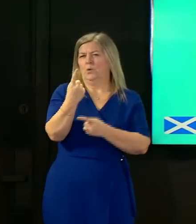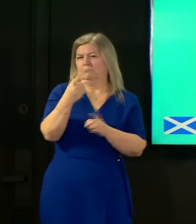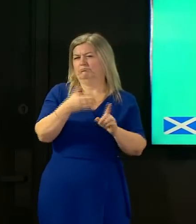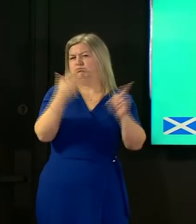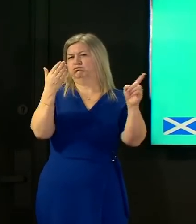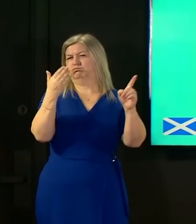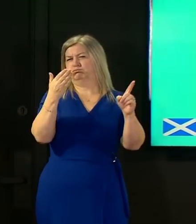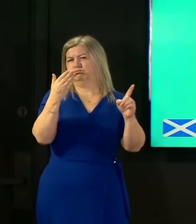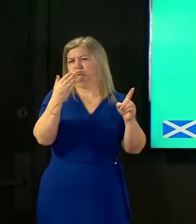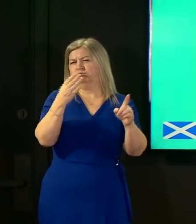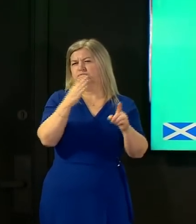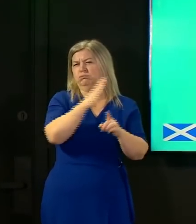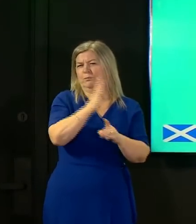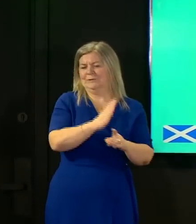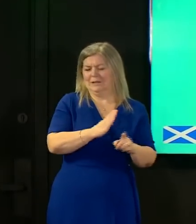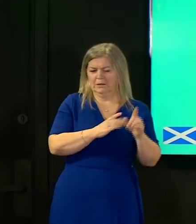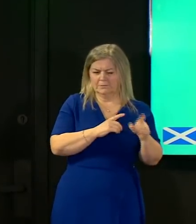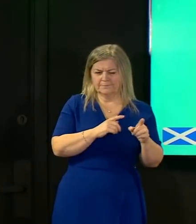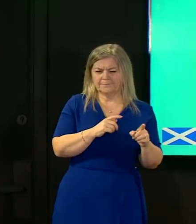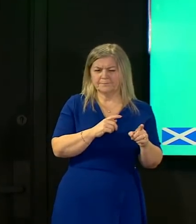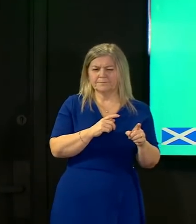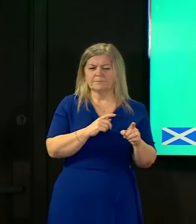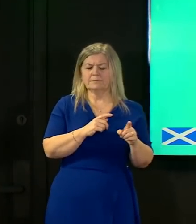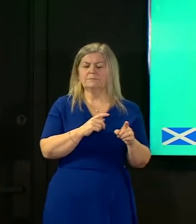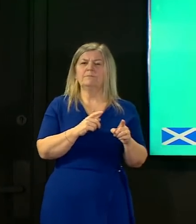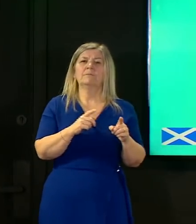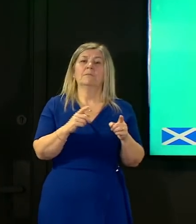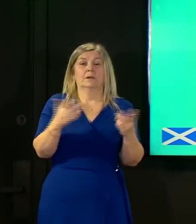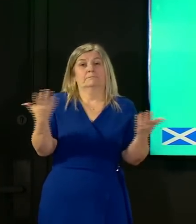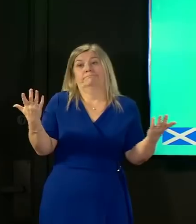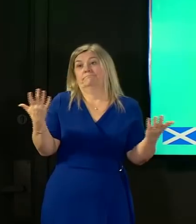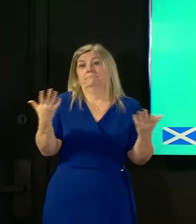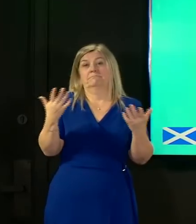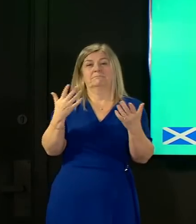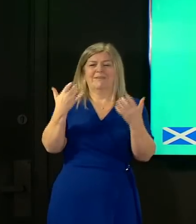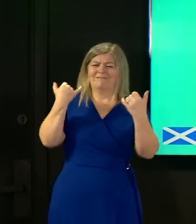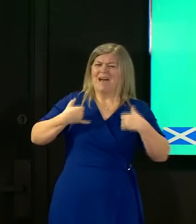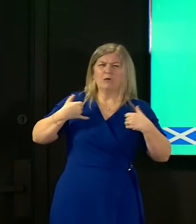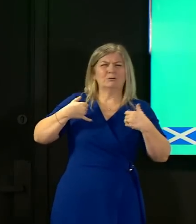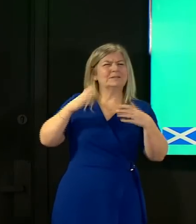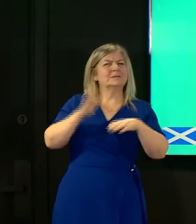in these three cases so all viruses mutate it's just what viruses do over time they begin